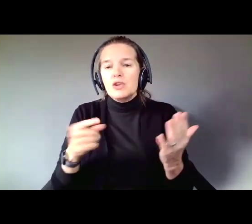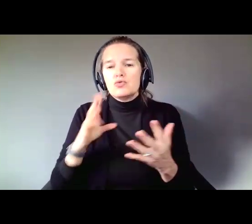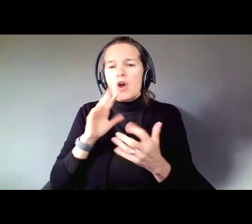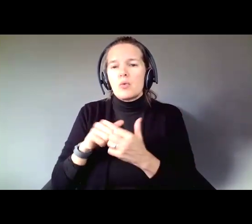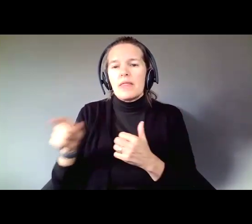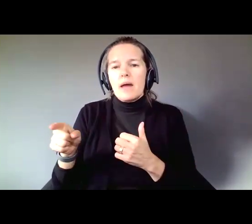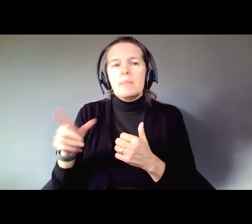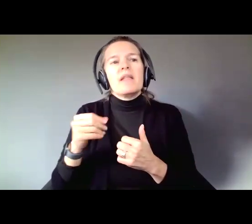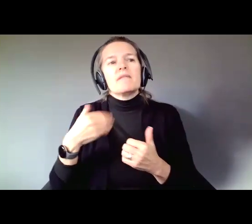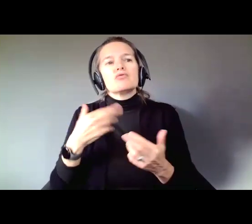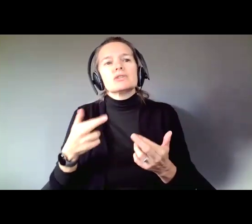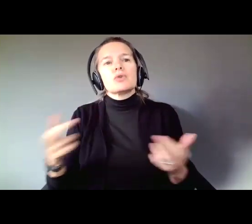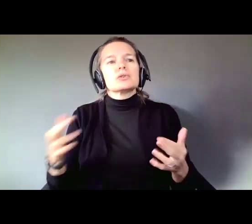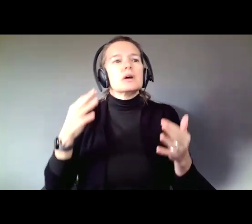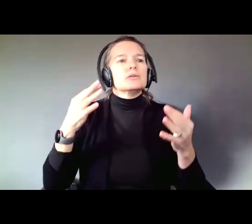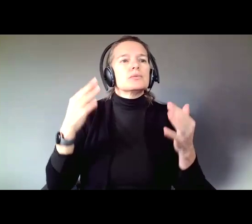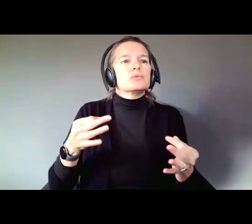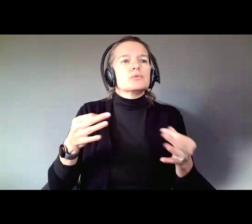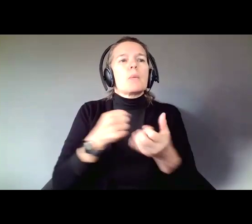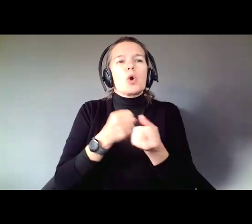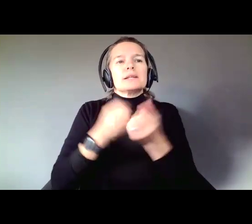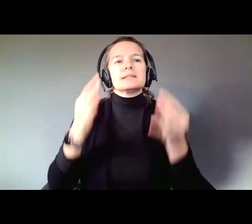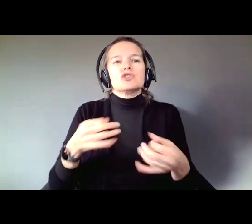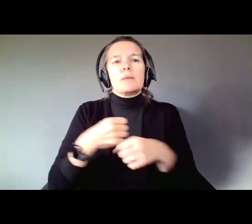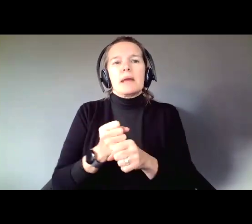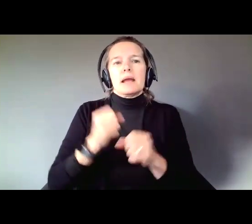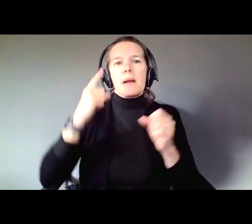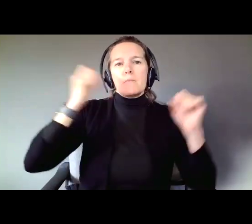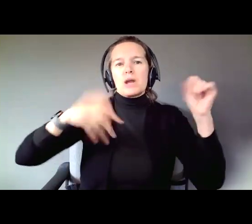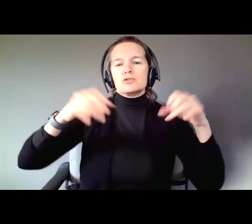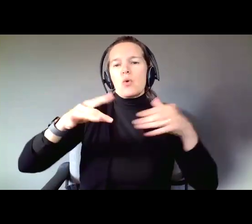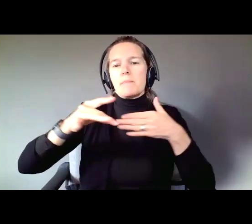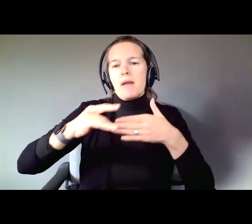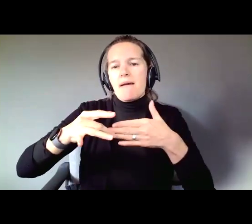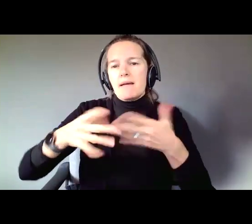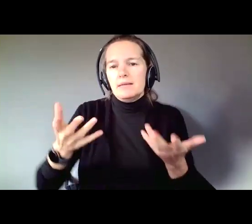Decision Making Brainstorming Guide, which is designed to help people explore where